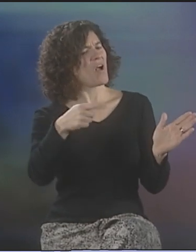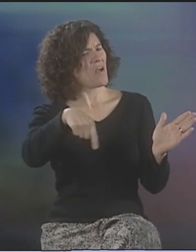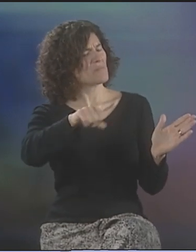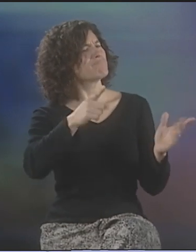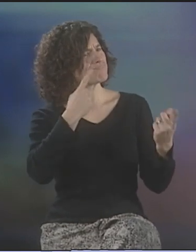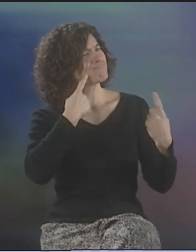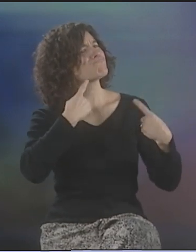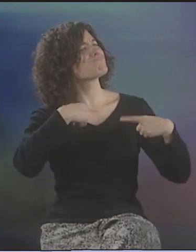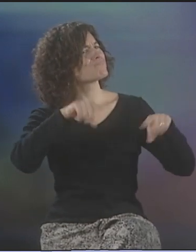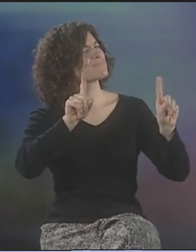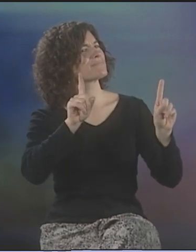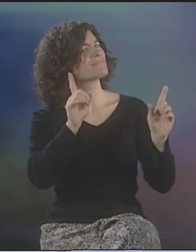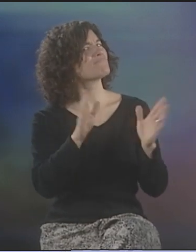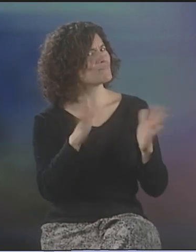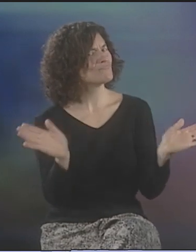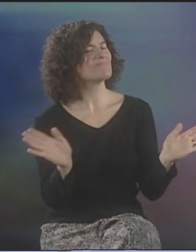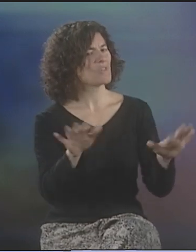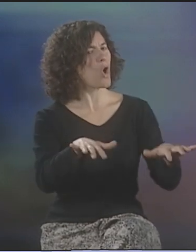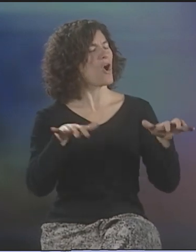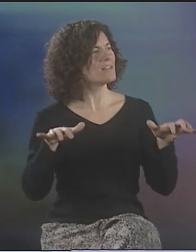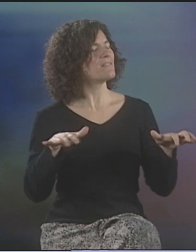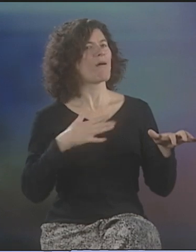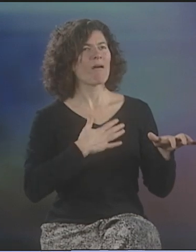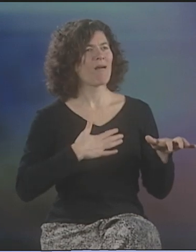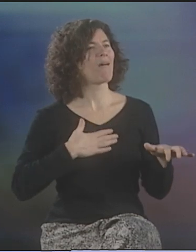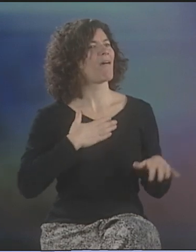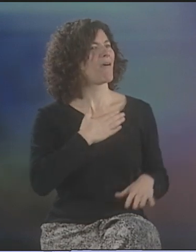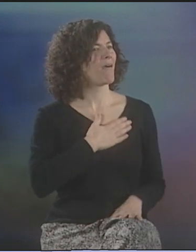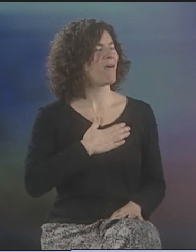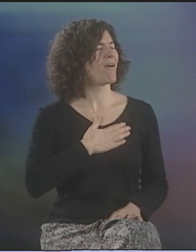PROVIDING ACCESS TO EVERYBODY. MOST OF THE TIME IT WORKED FOR A GENERAL AUDIENCE,